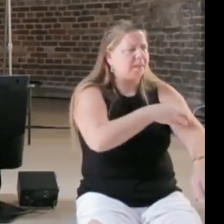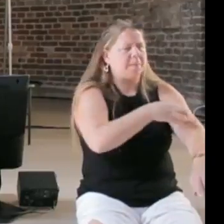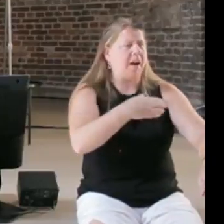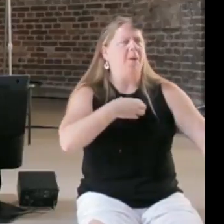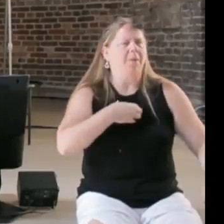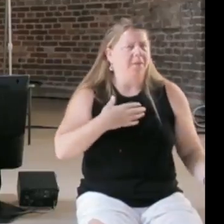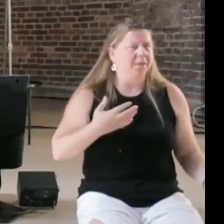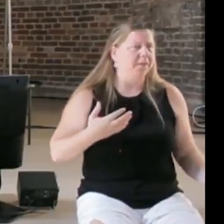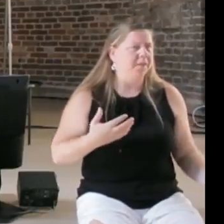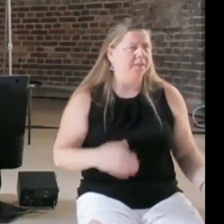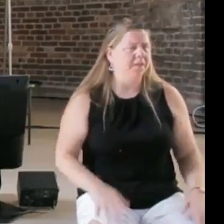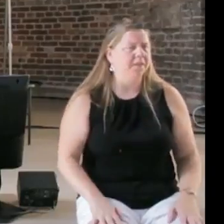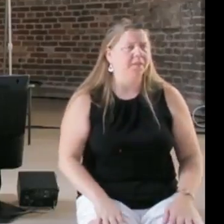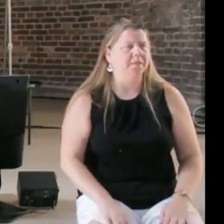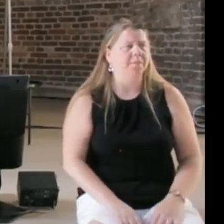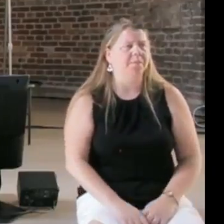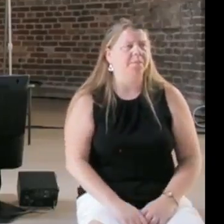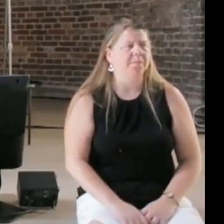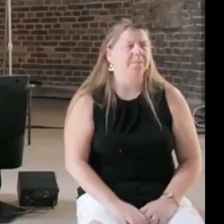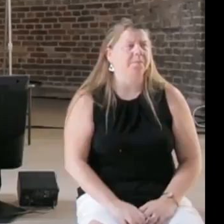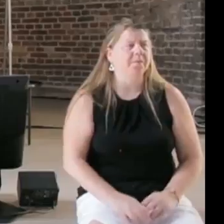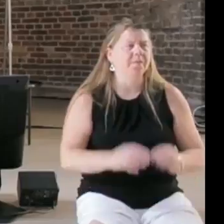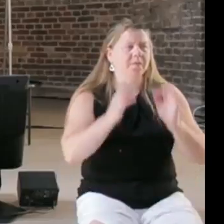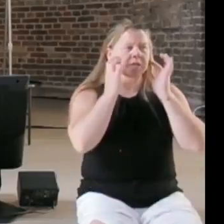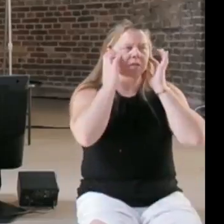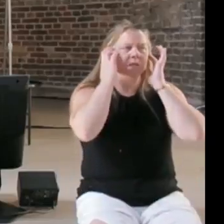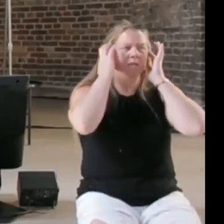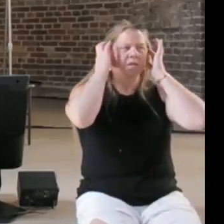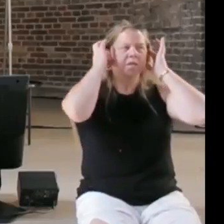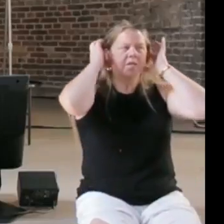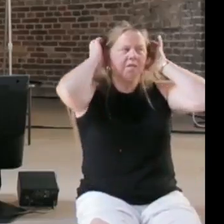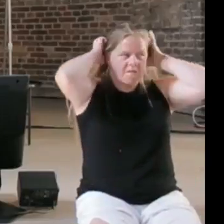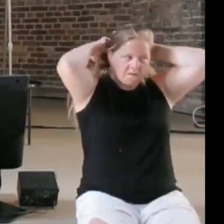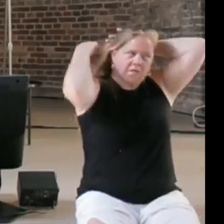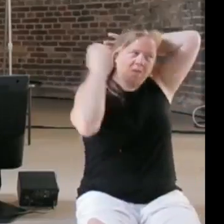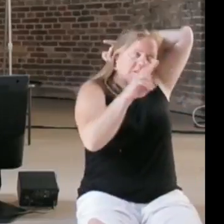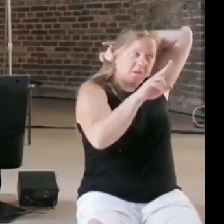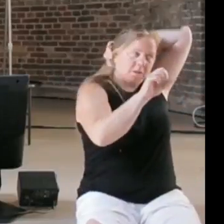And I will actually be a little bit more extreme, I think there are cases where you